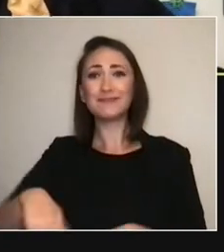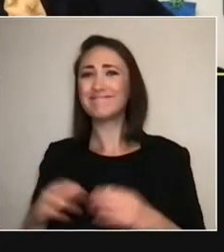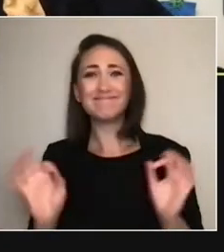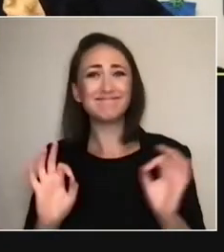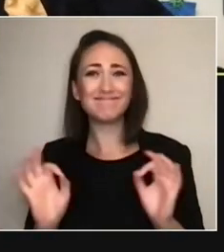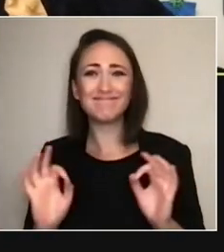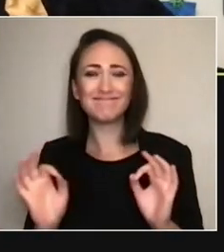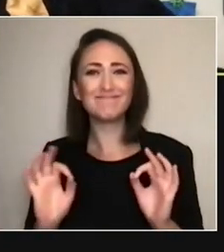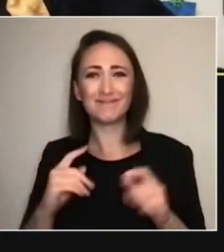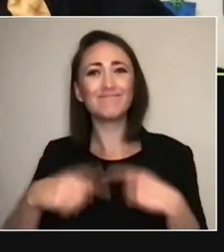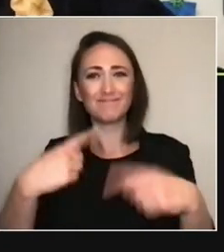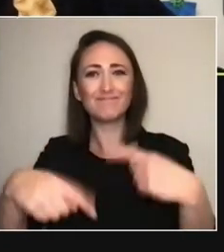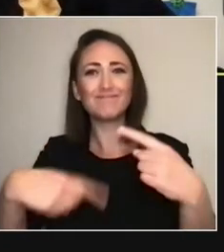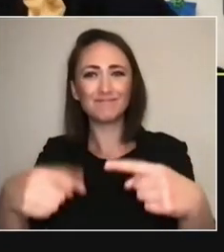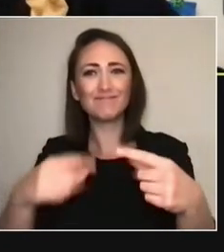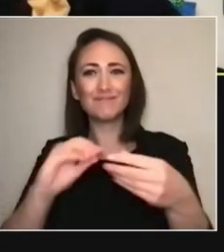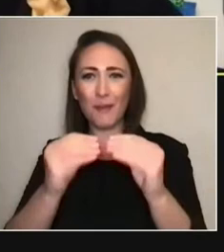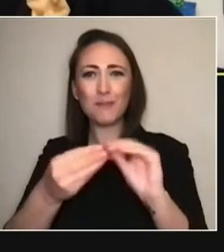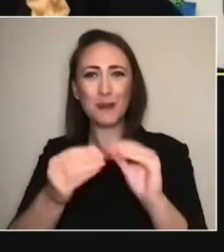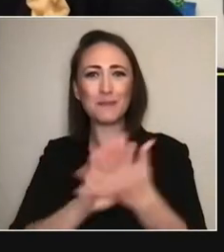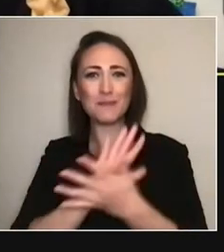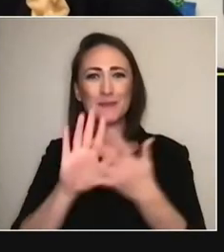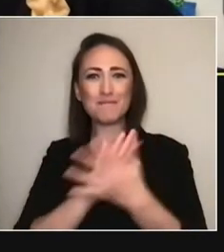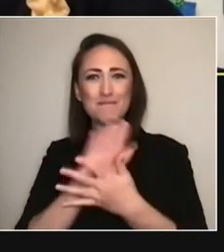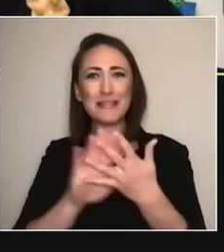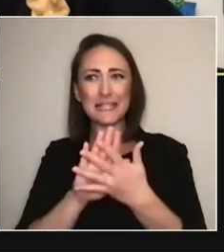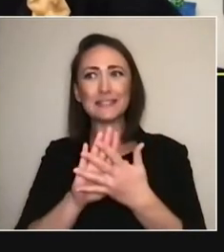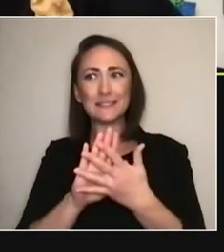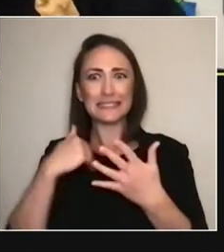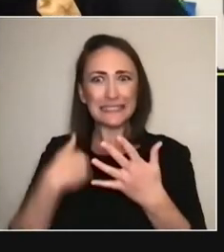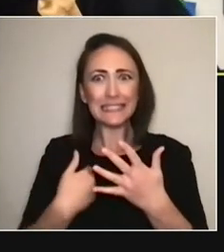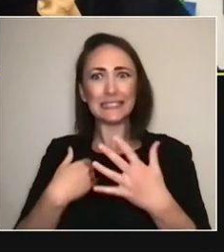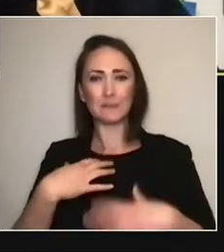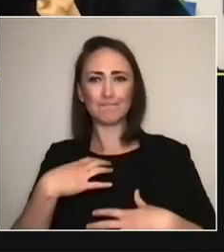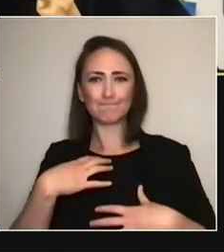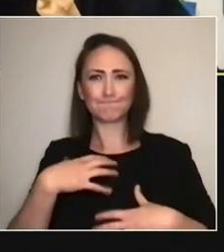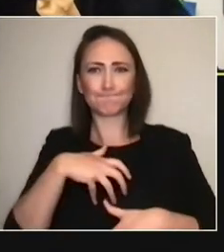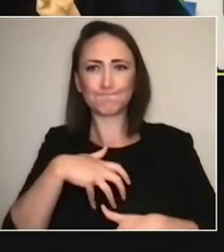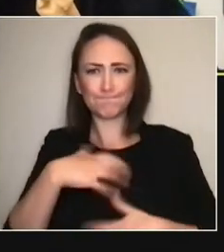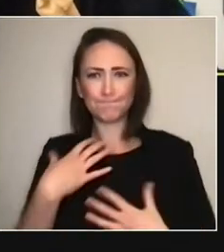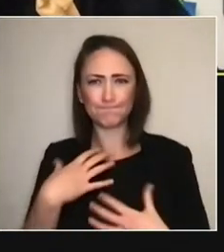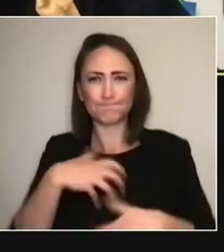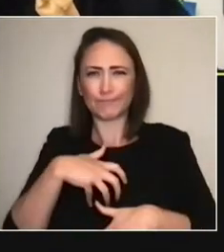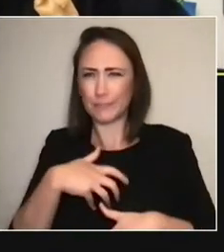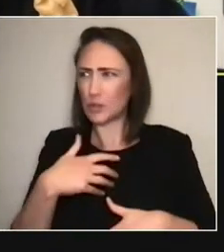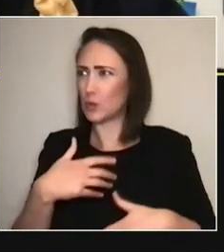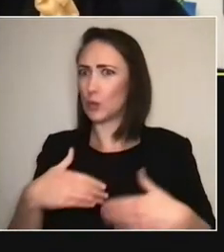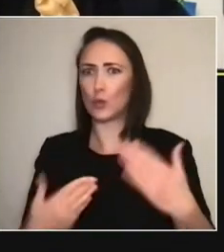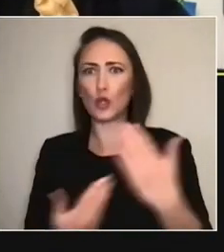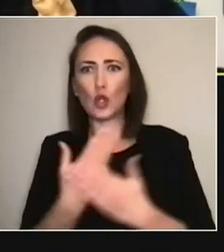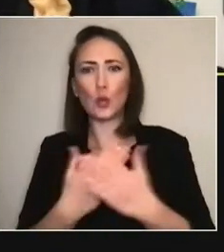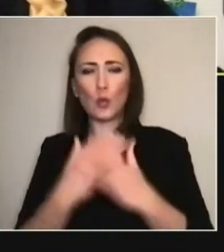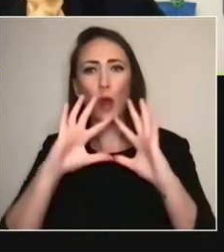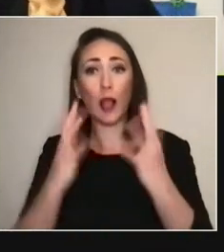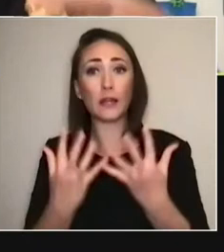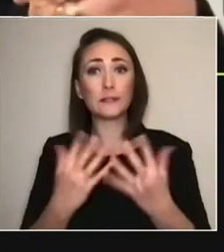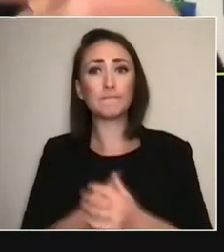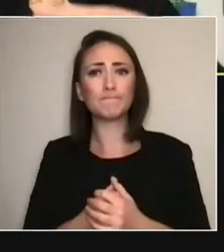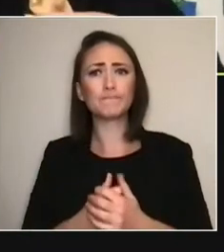And, like, who— I mean, you already mentioned, sorry, was it Theatre Vidy that was in Switzerland? - Yeah. Is there anyone else that you see